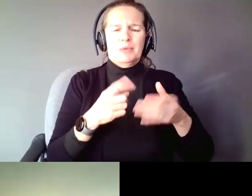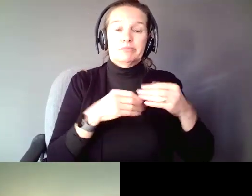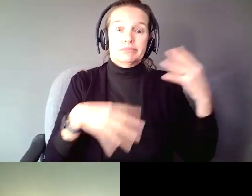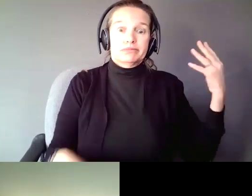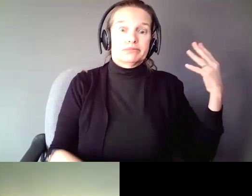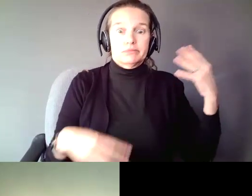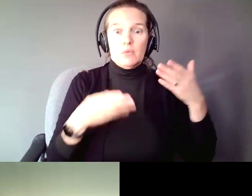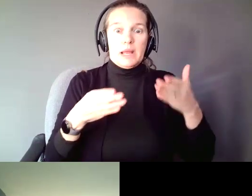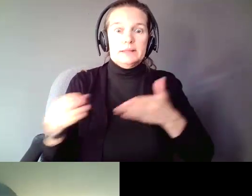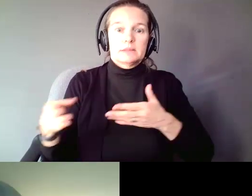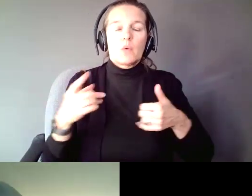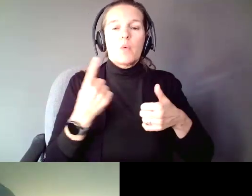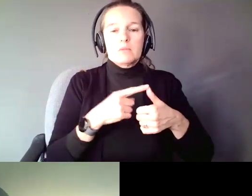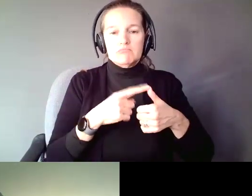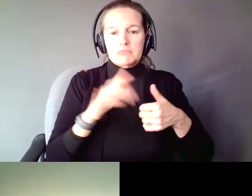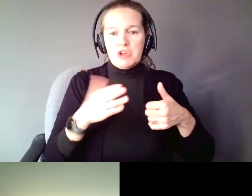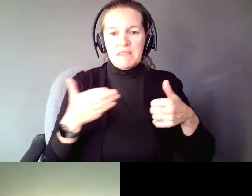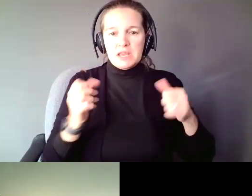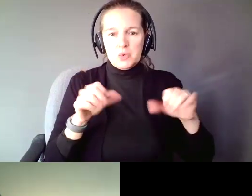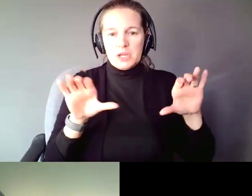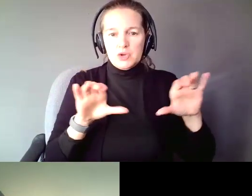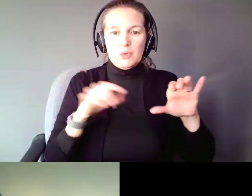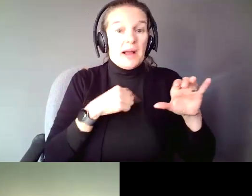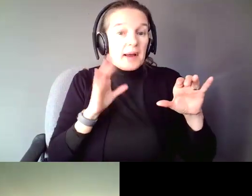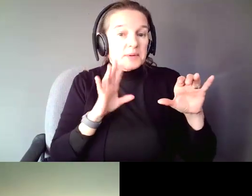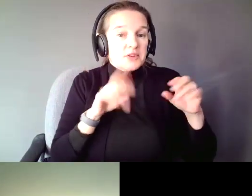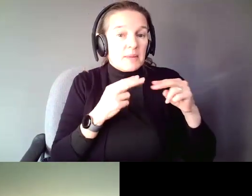great things you can do, again, talking about this in a couple weeks, is working with your State's